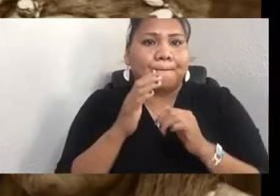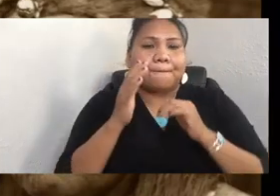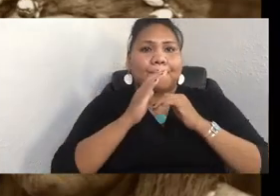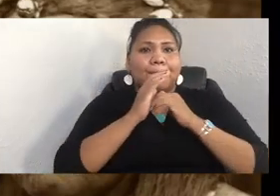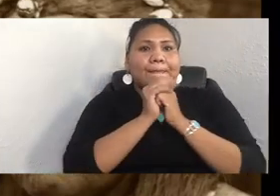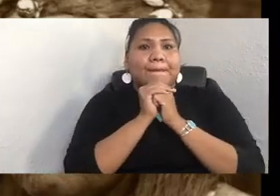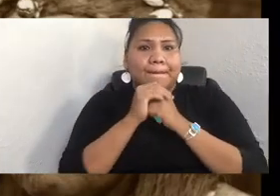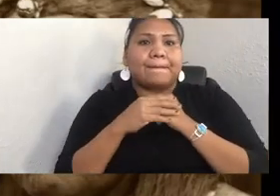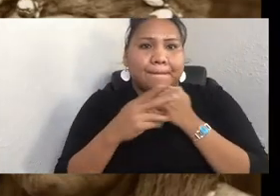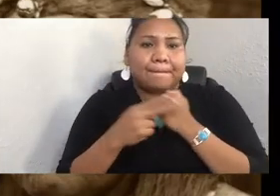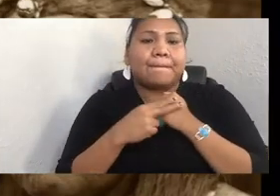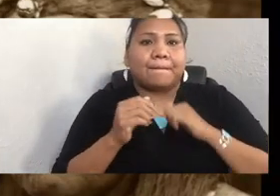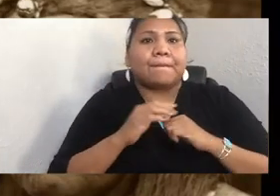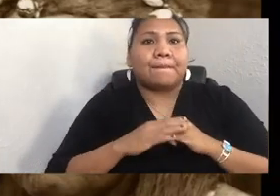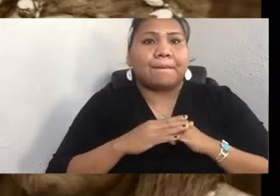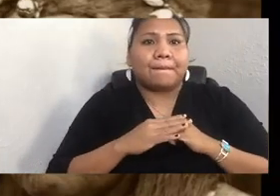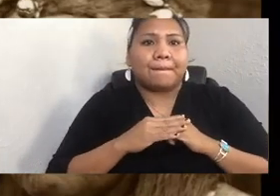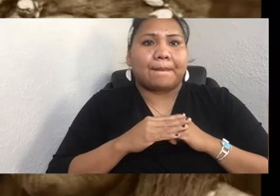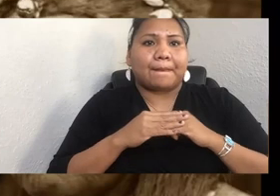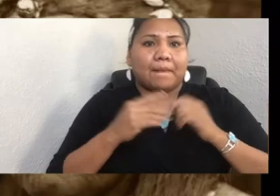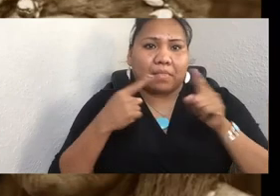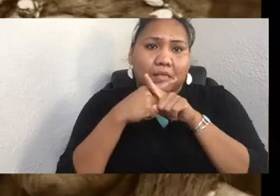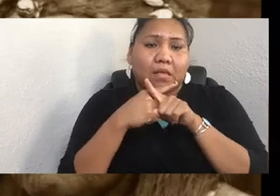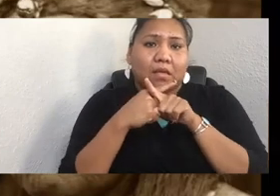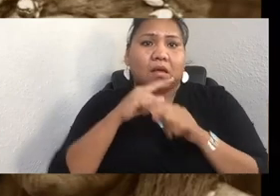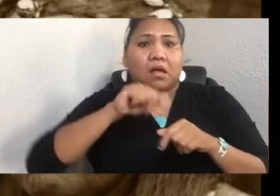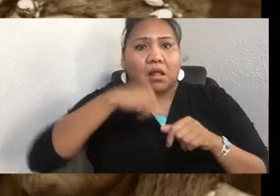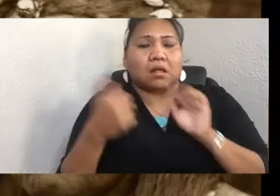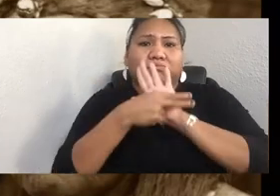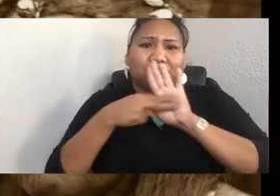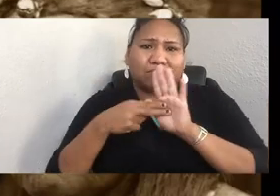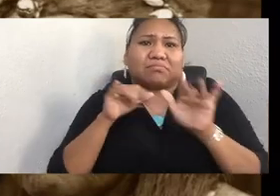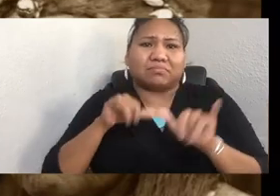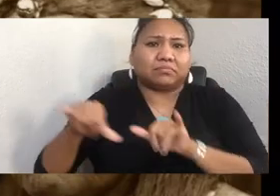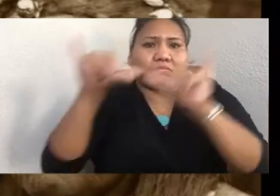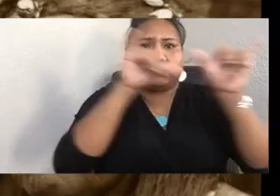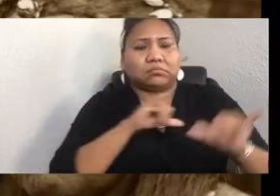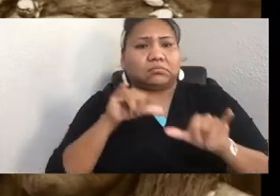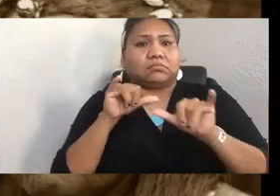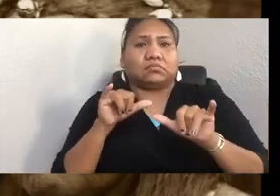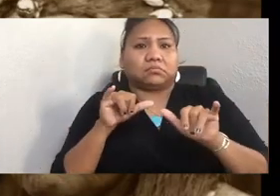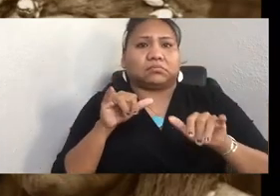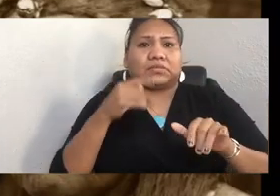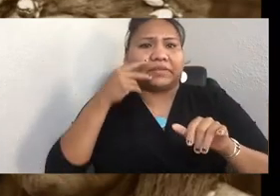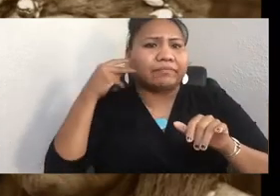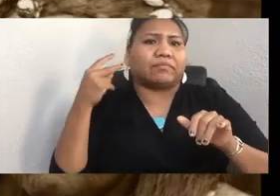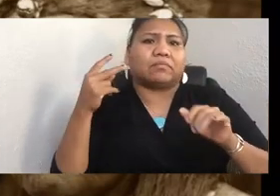with other major key stereotypes, that Indians are Casino-wealthy and don't pay taxes, which is so crazy, because I pay taxes